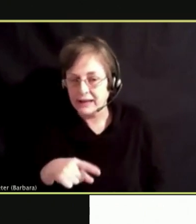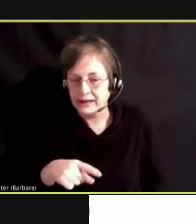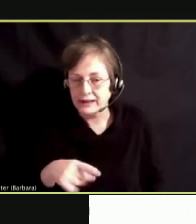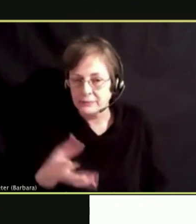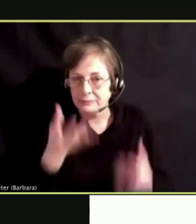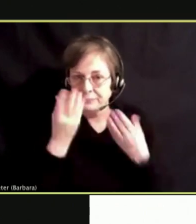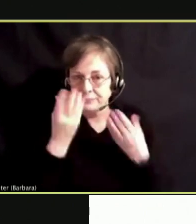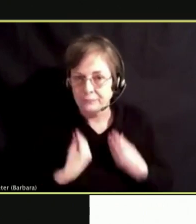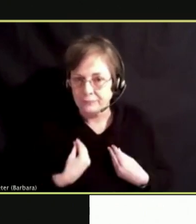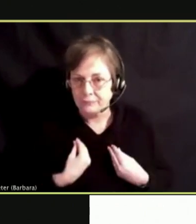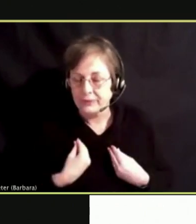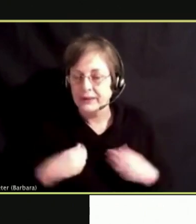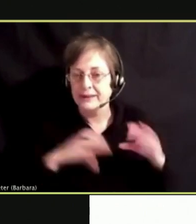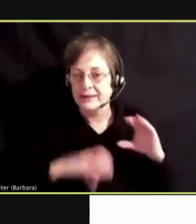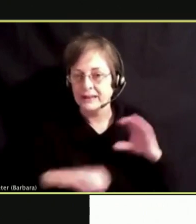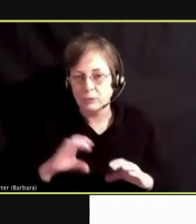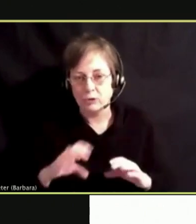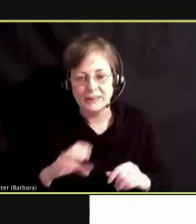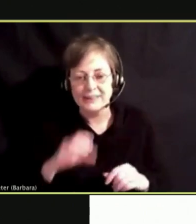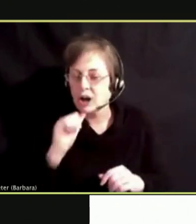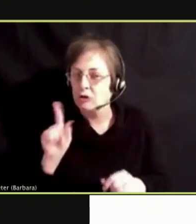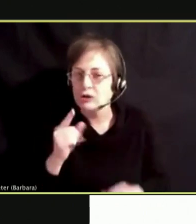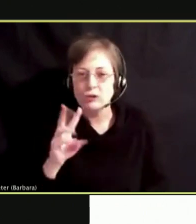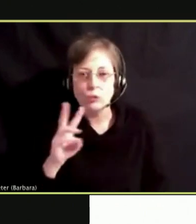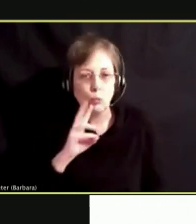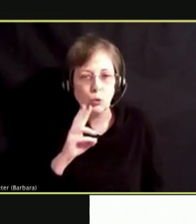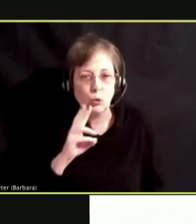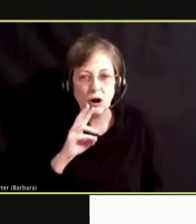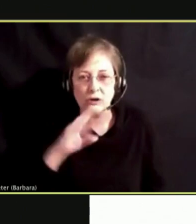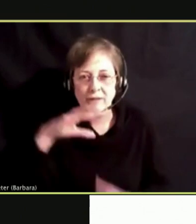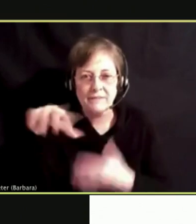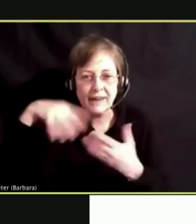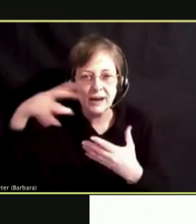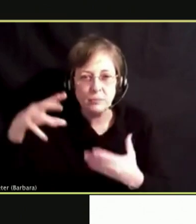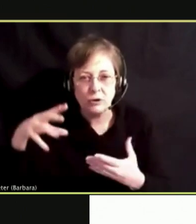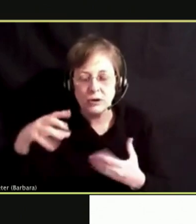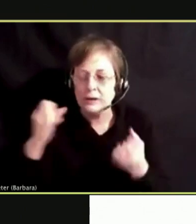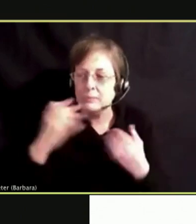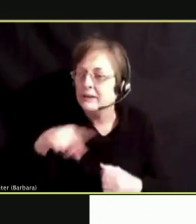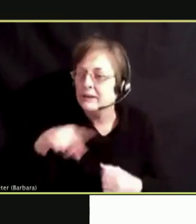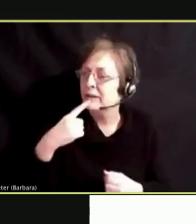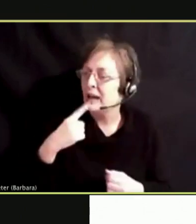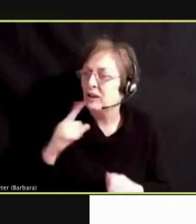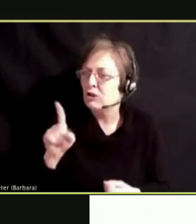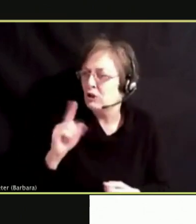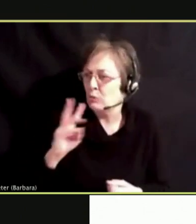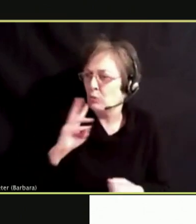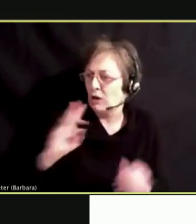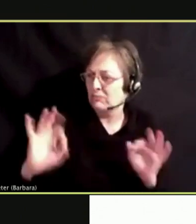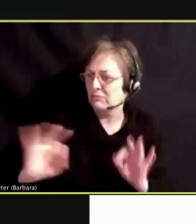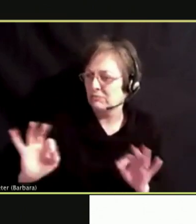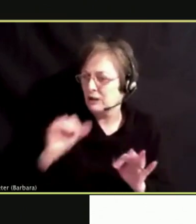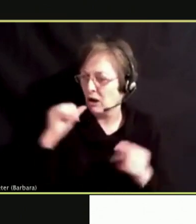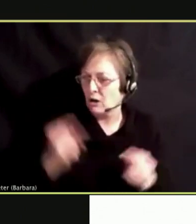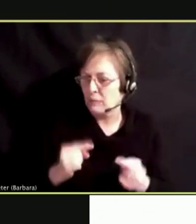IT IS NOT WATER VAPOR. I HEAR THAT A LOT. THAT IS ABSOLUTELY FALSE.